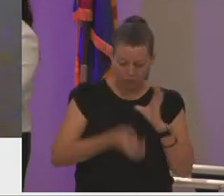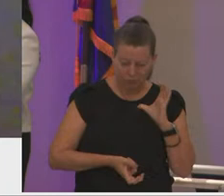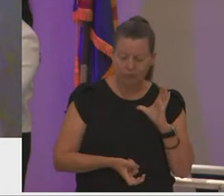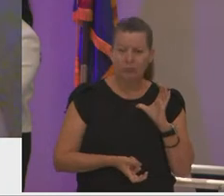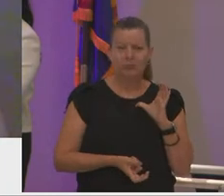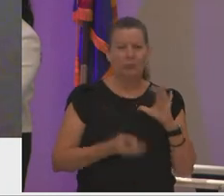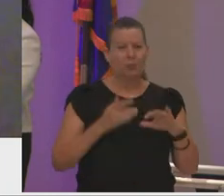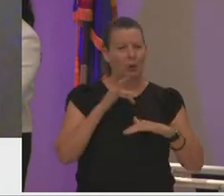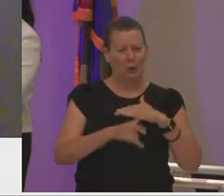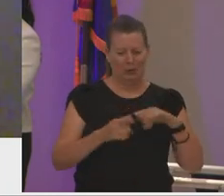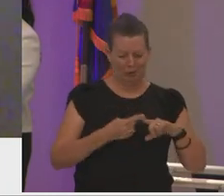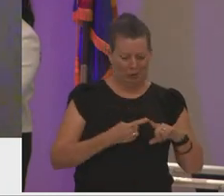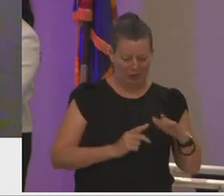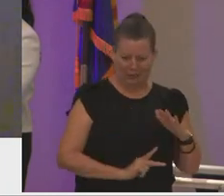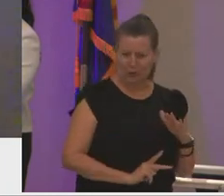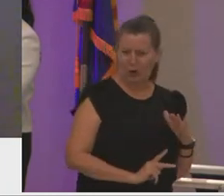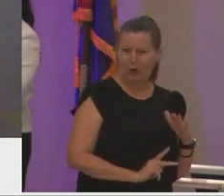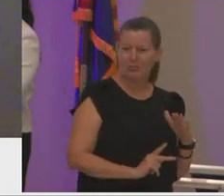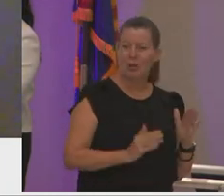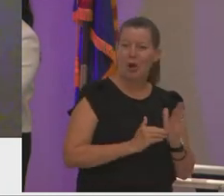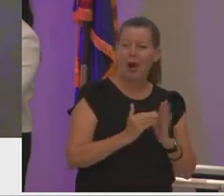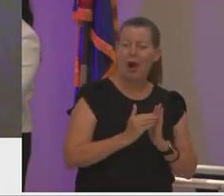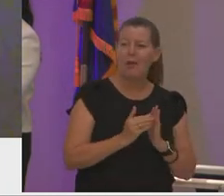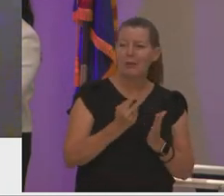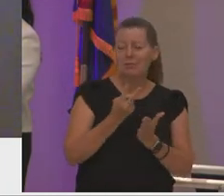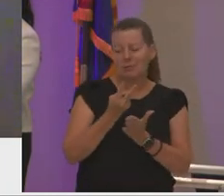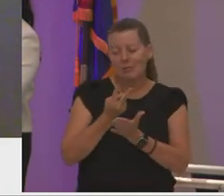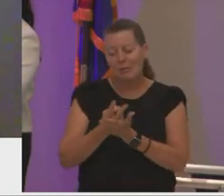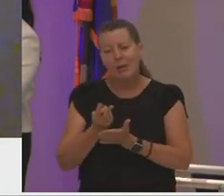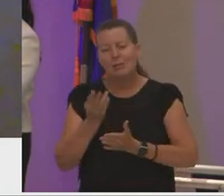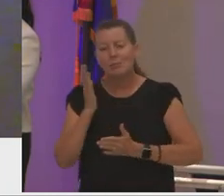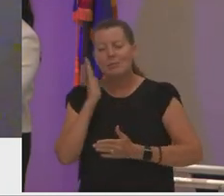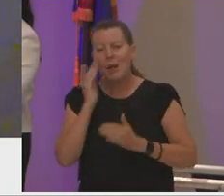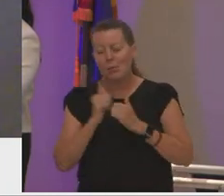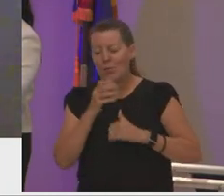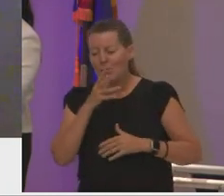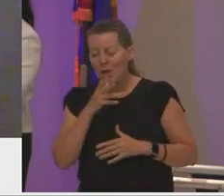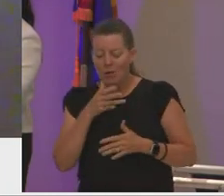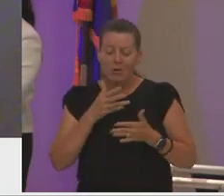kindergarten often laying in bed with my mother coloring and marveling at how she